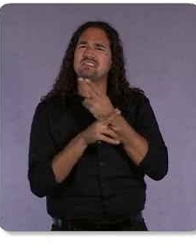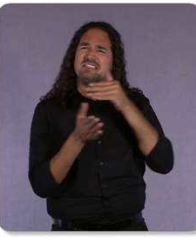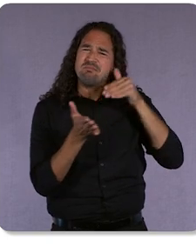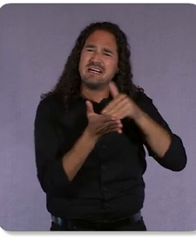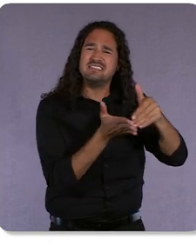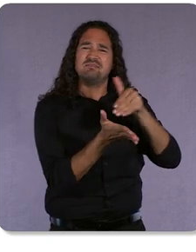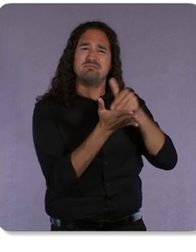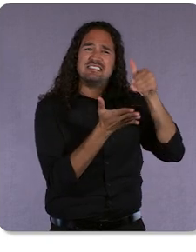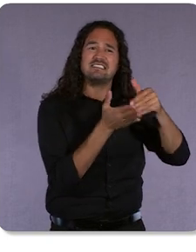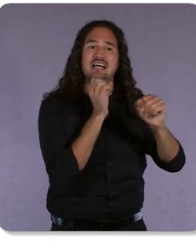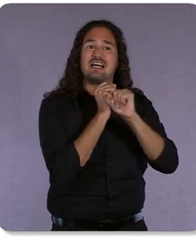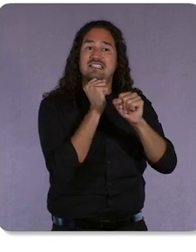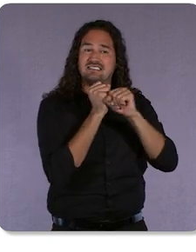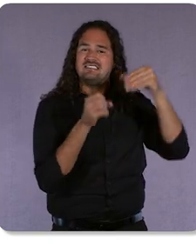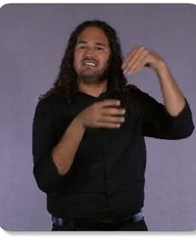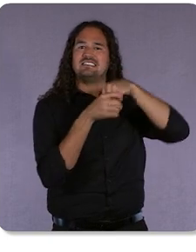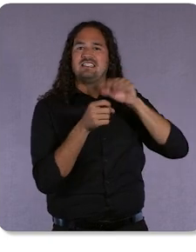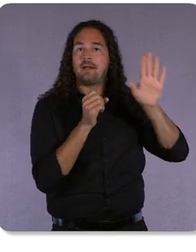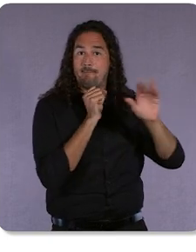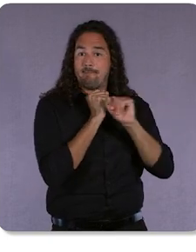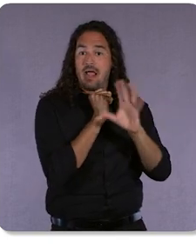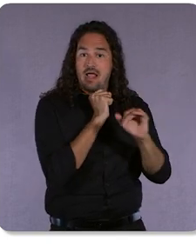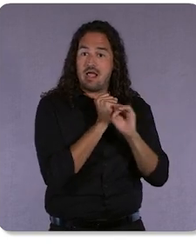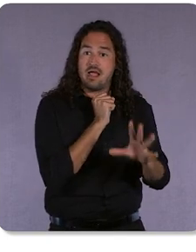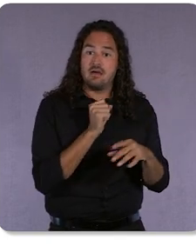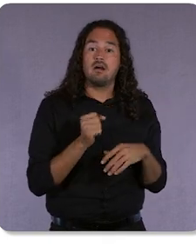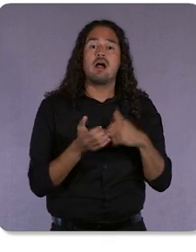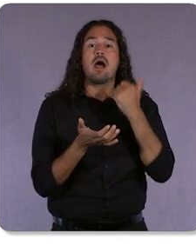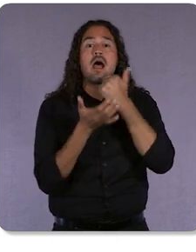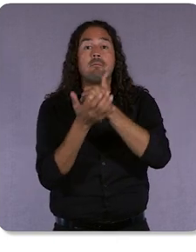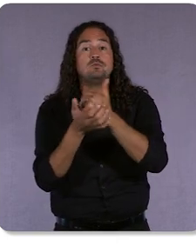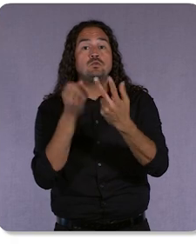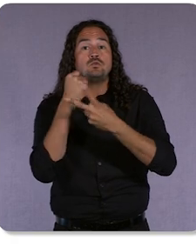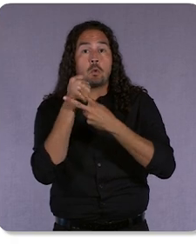To help you store, source, and organize all of these creative